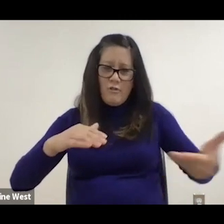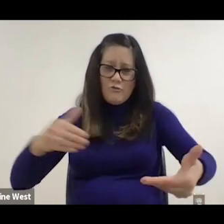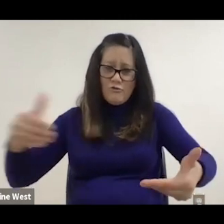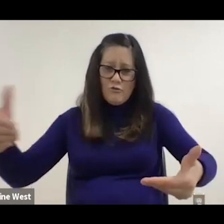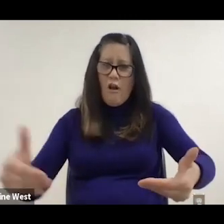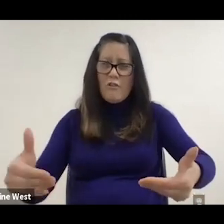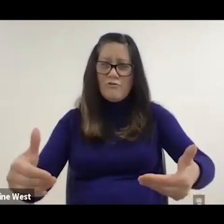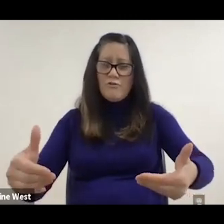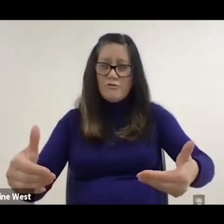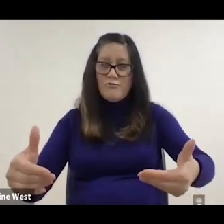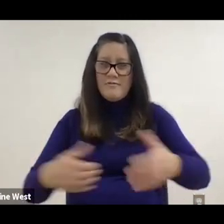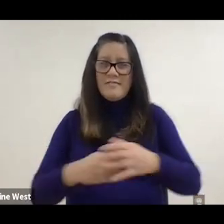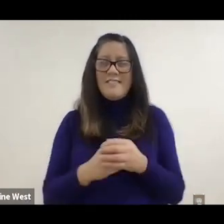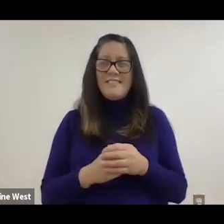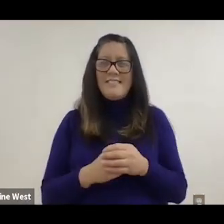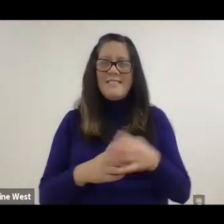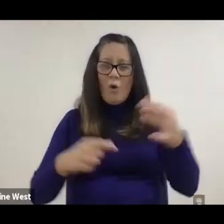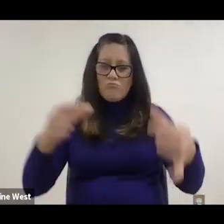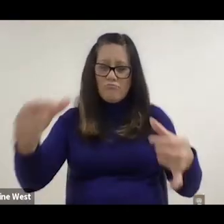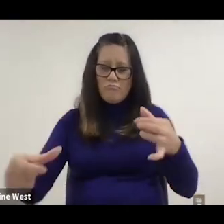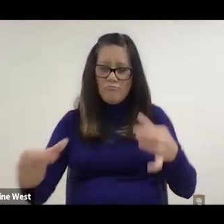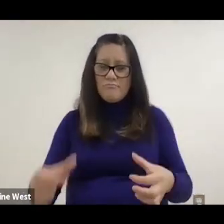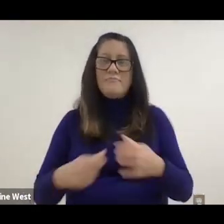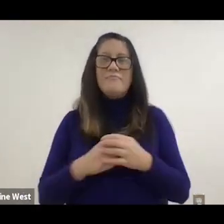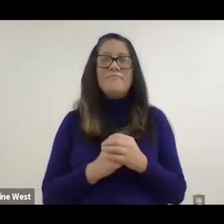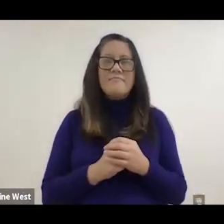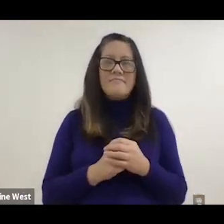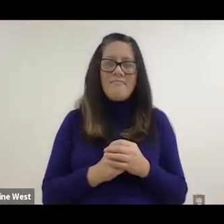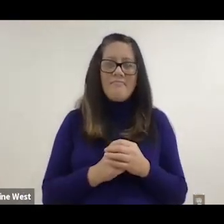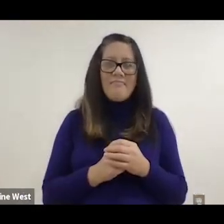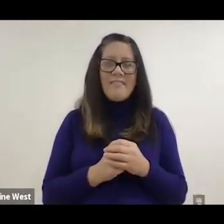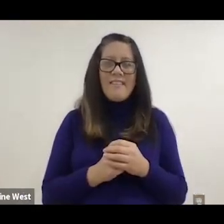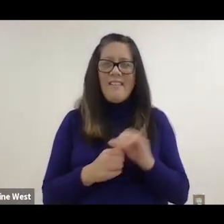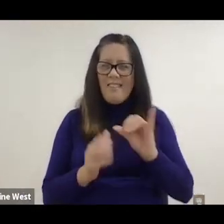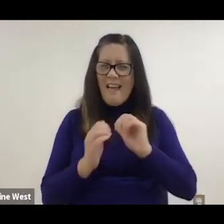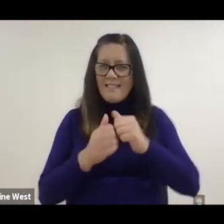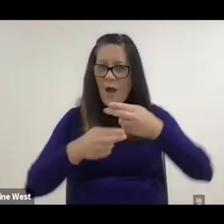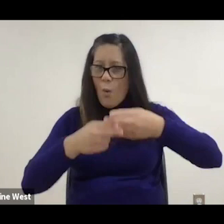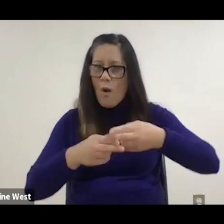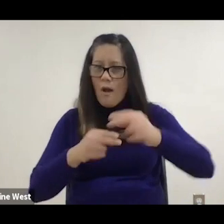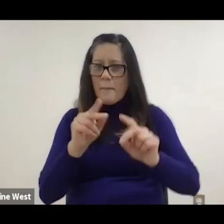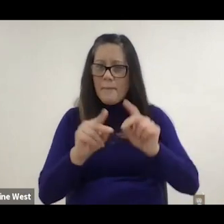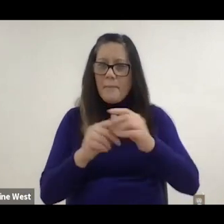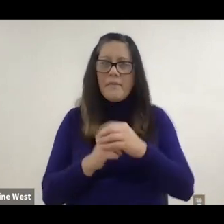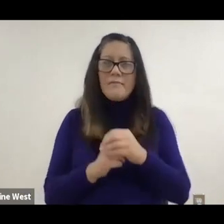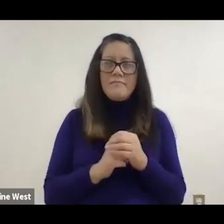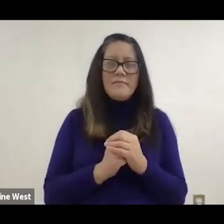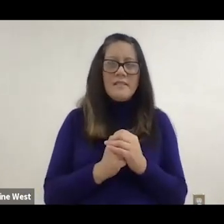'cause if there was two people in bed, we have to separate the weight of the dogs was in bed.